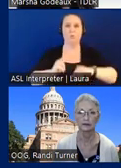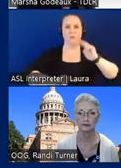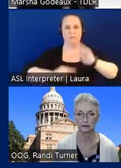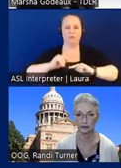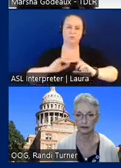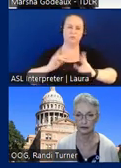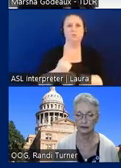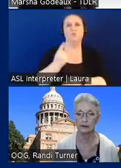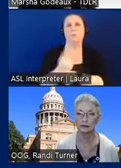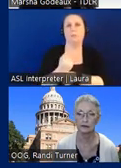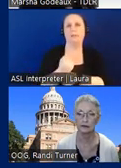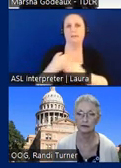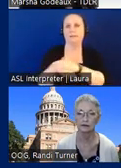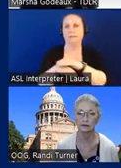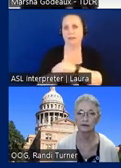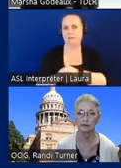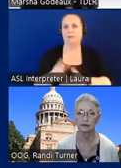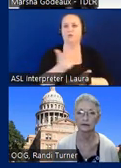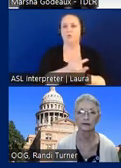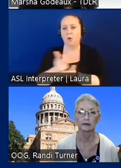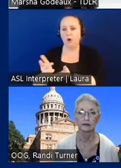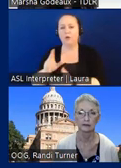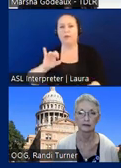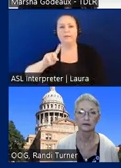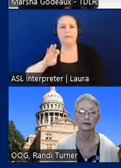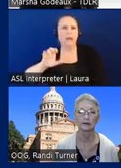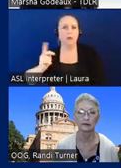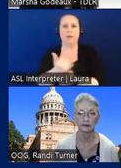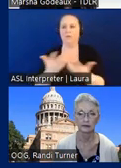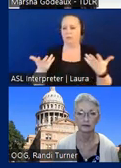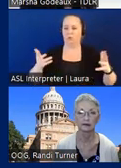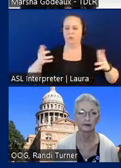and accessible so the parking and the sidewalks and things like that were already accessible but